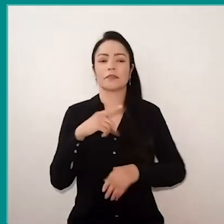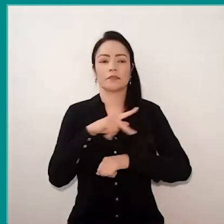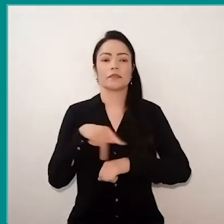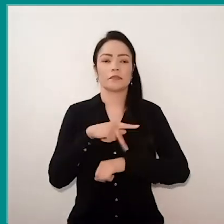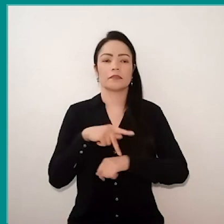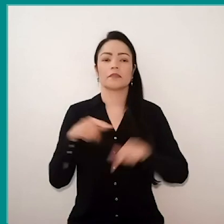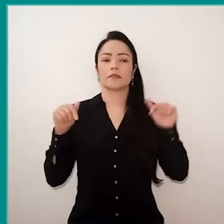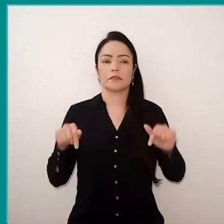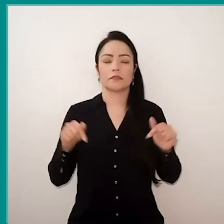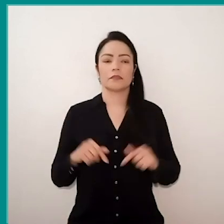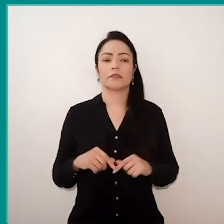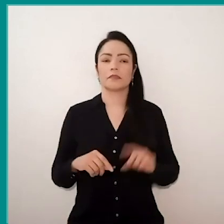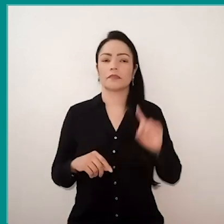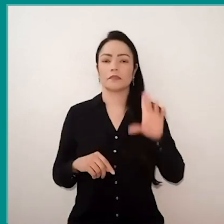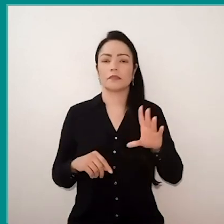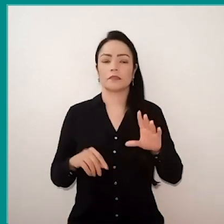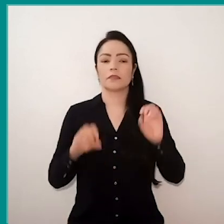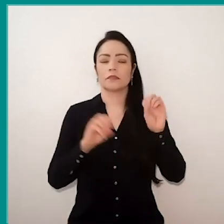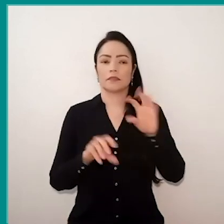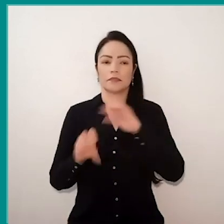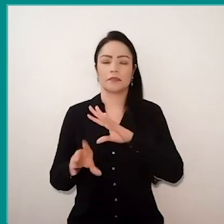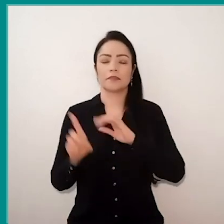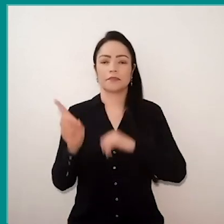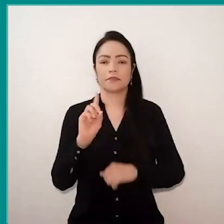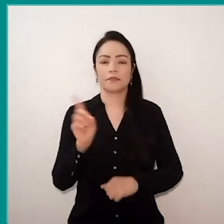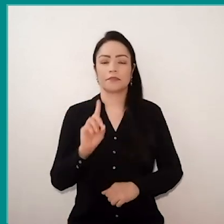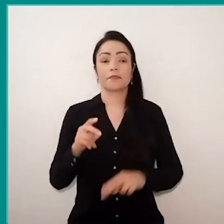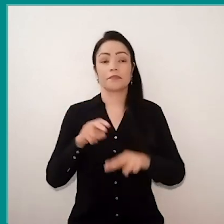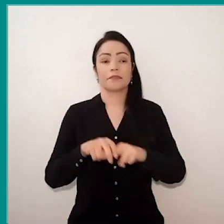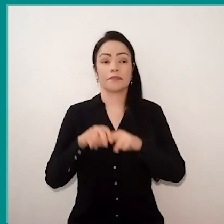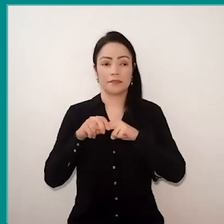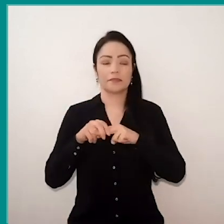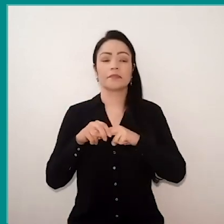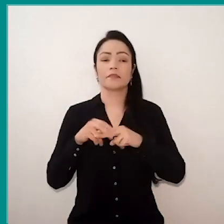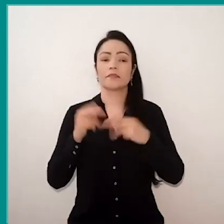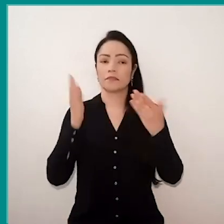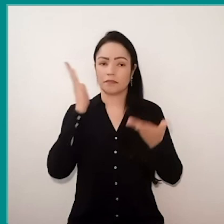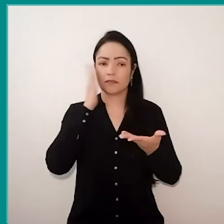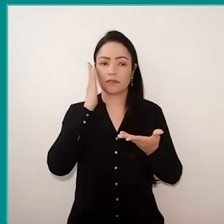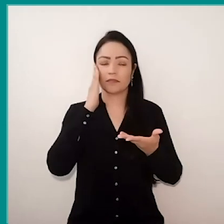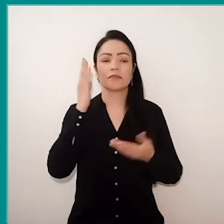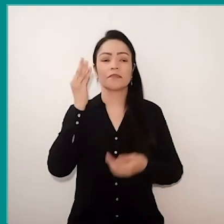and not just in education. That's why I recognize that experiences that I bring here,